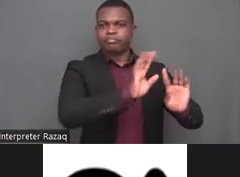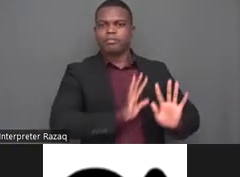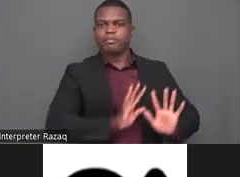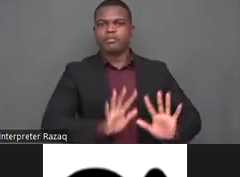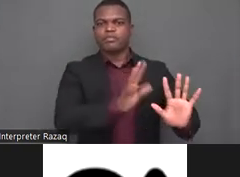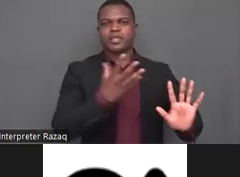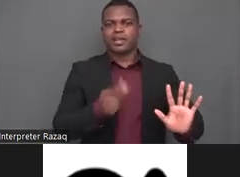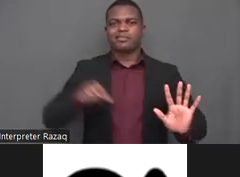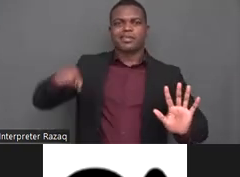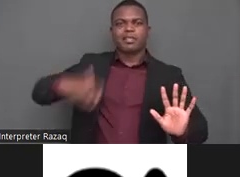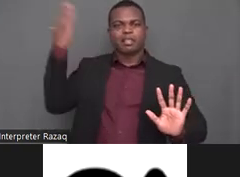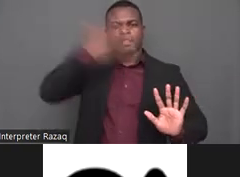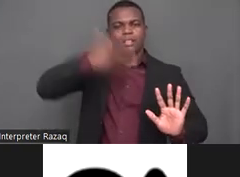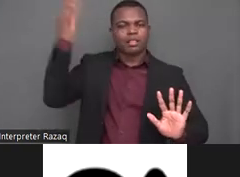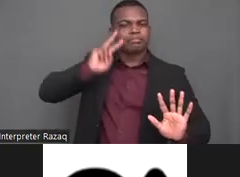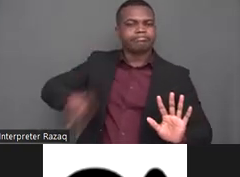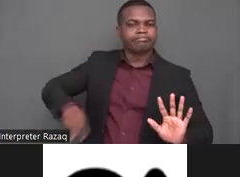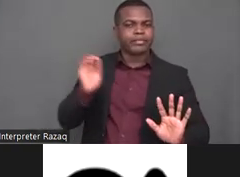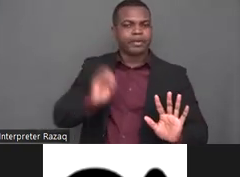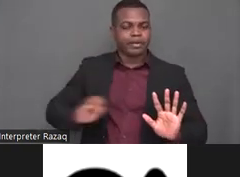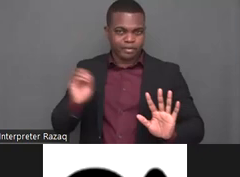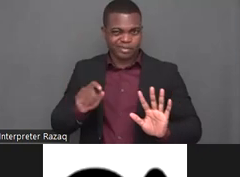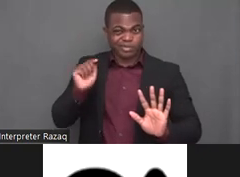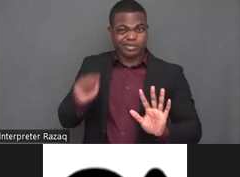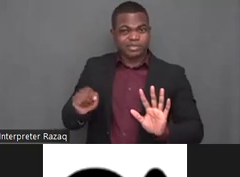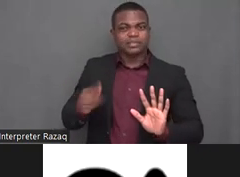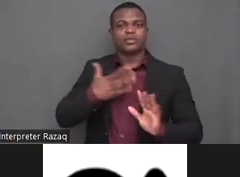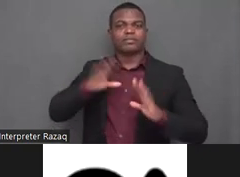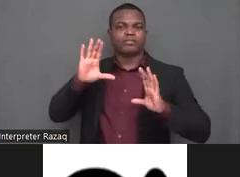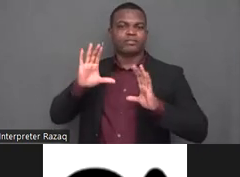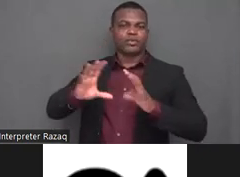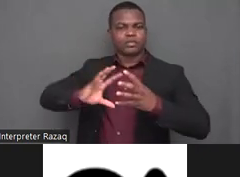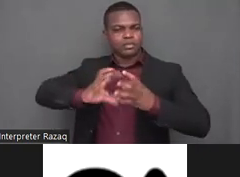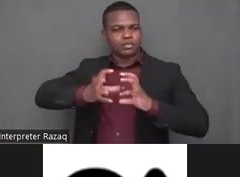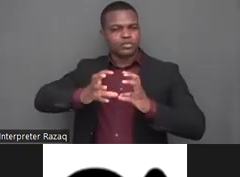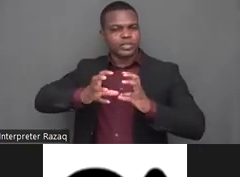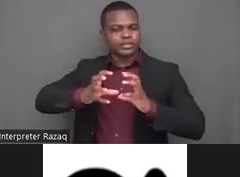freedoms we need to look at structural discrimination and how disability justice